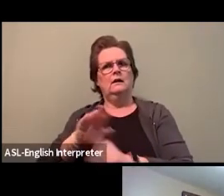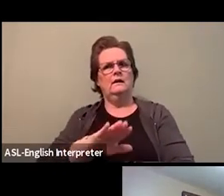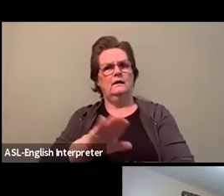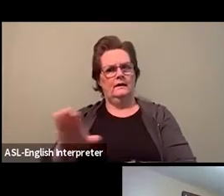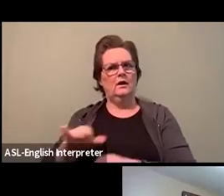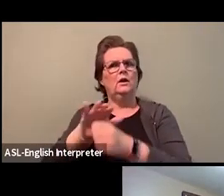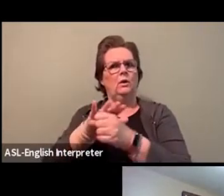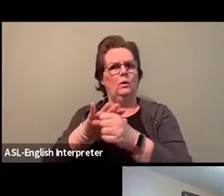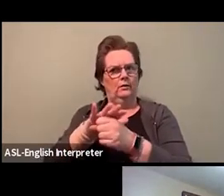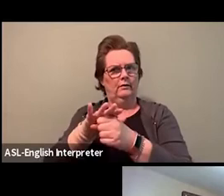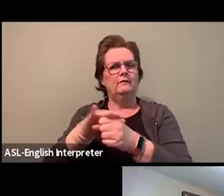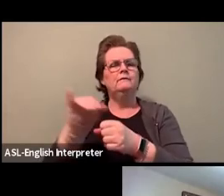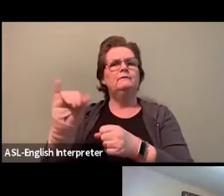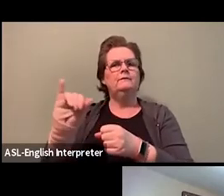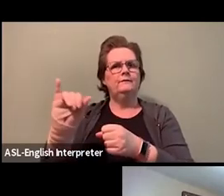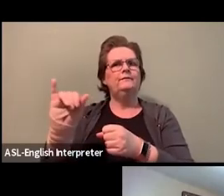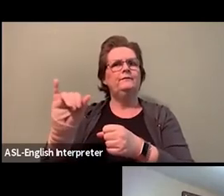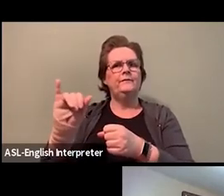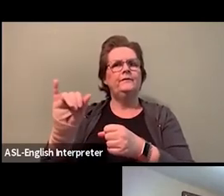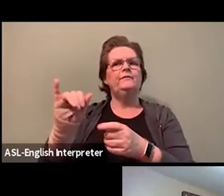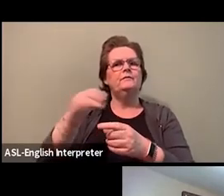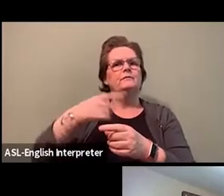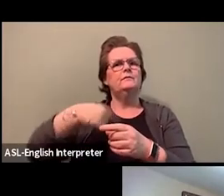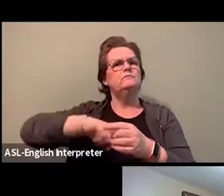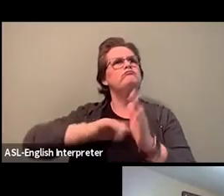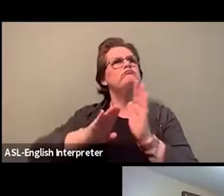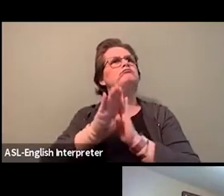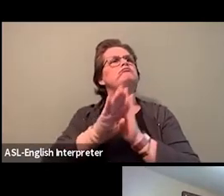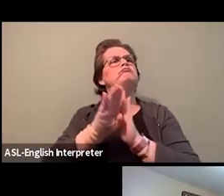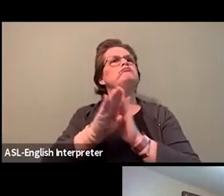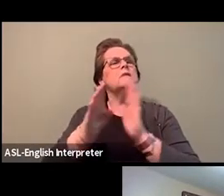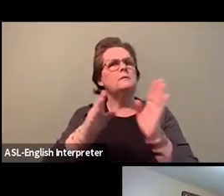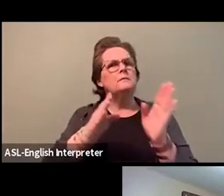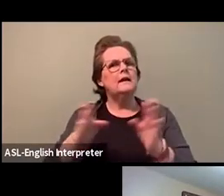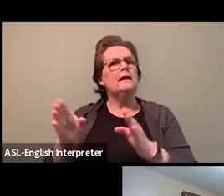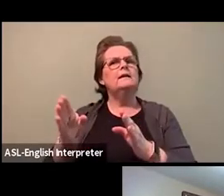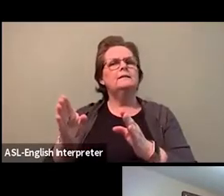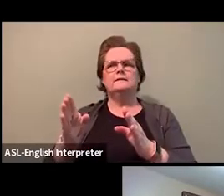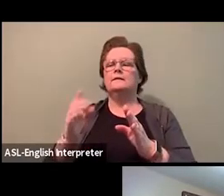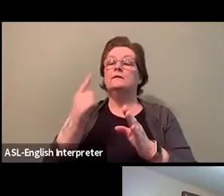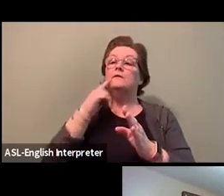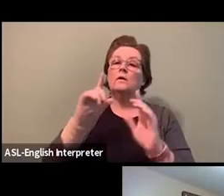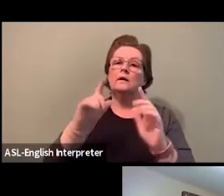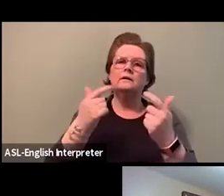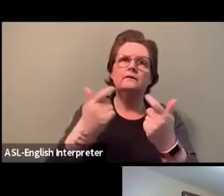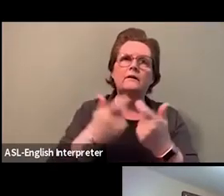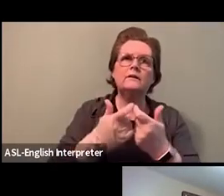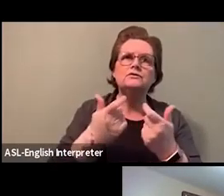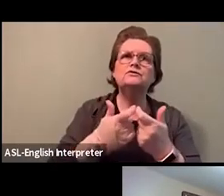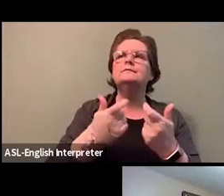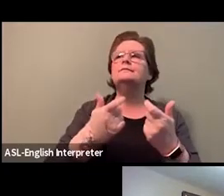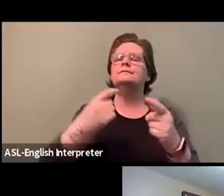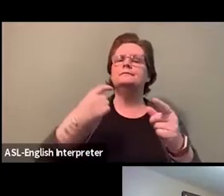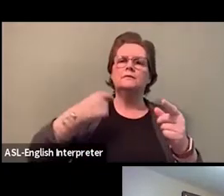that representation and participation happened at all of our conventions, or conferences and our locals,